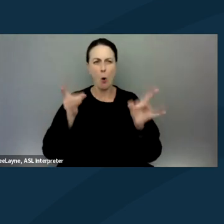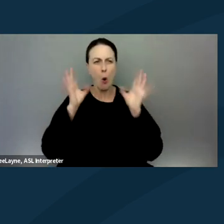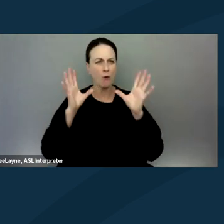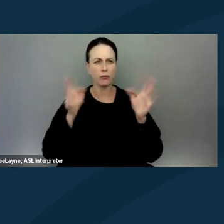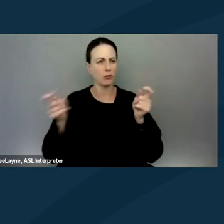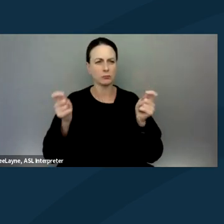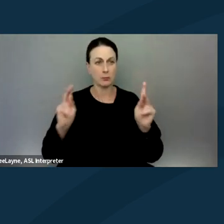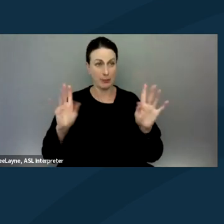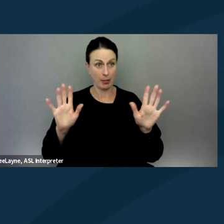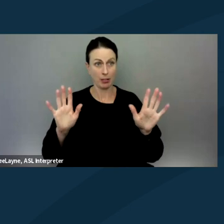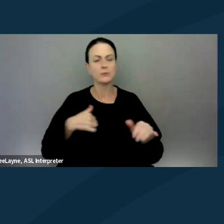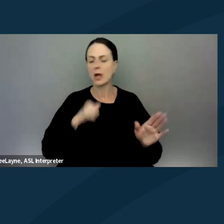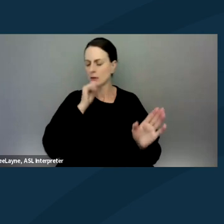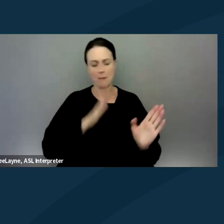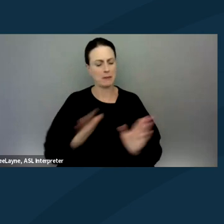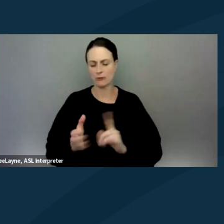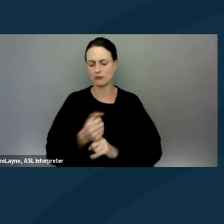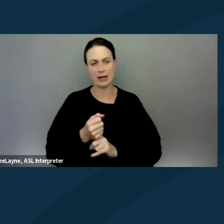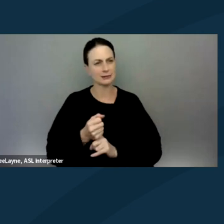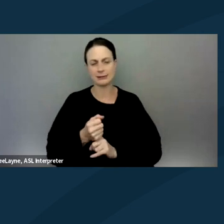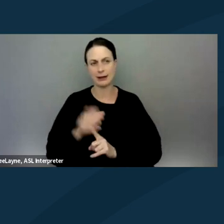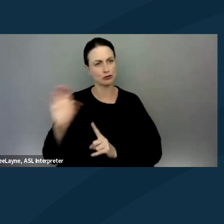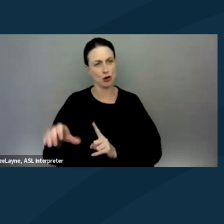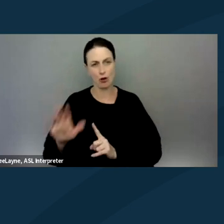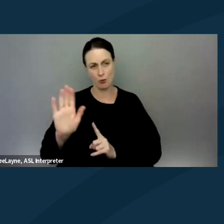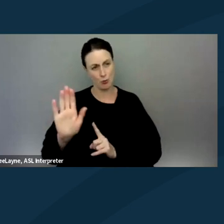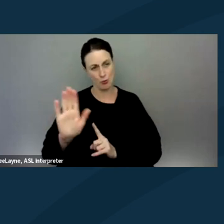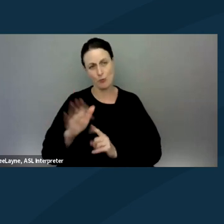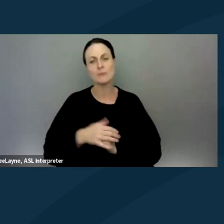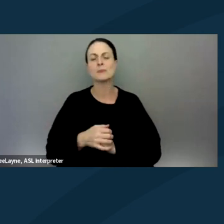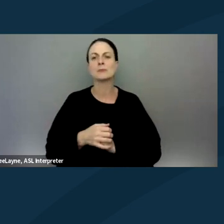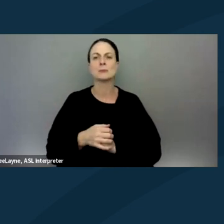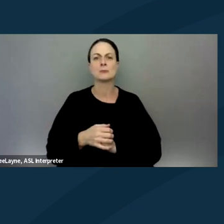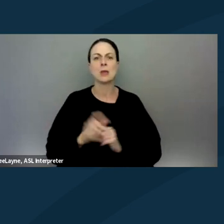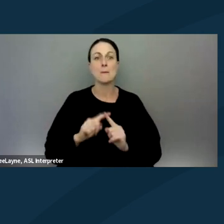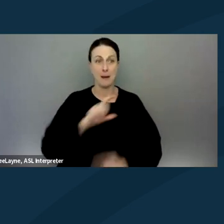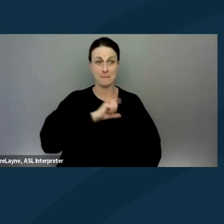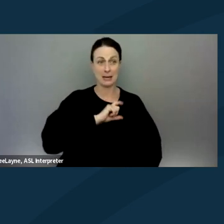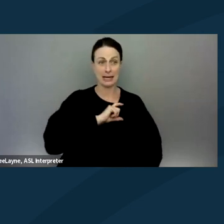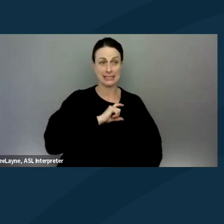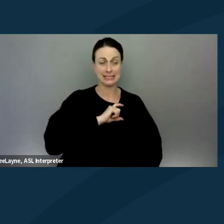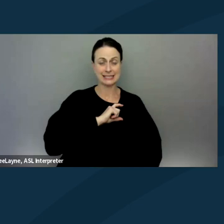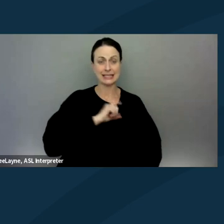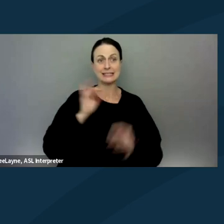And I wasn't planning on getting arrested, but the police officer decided that...